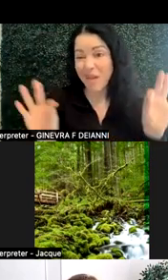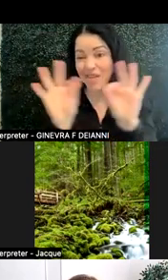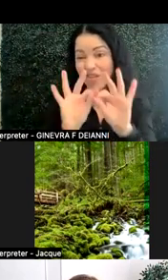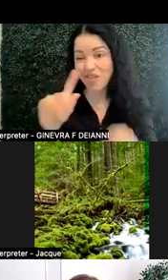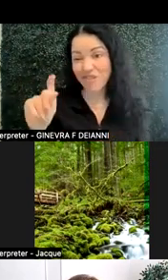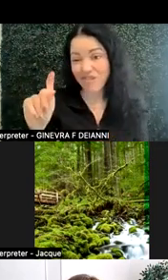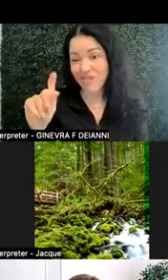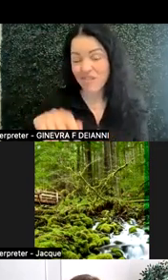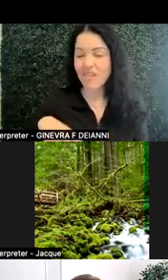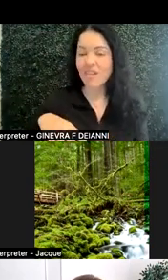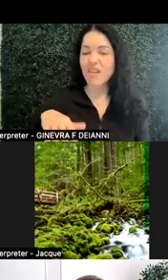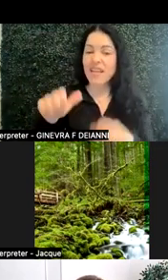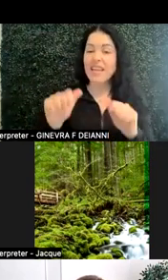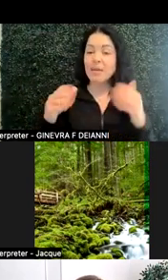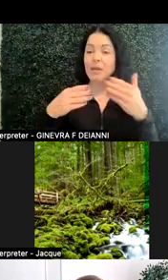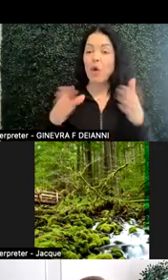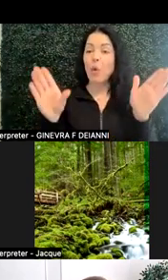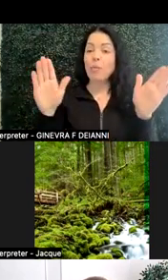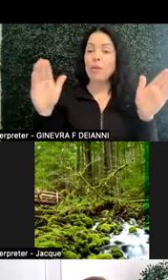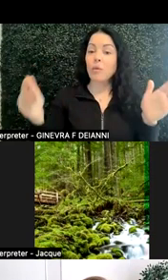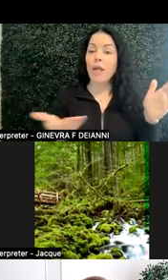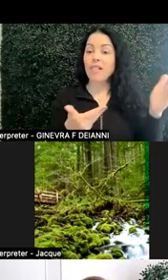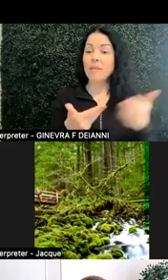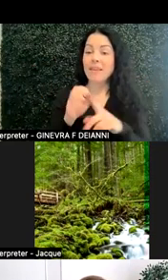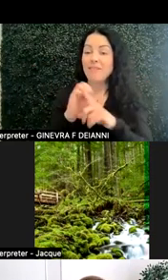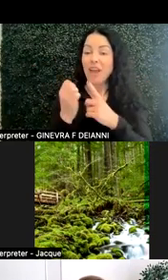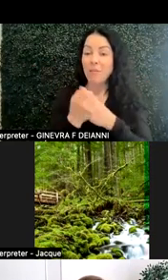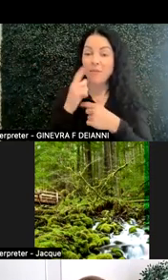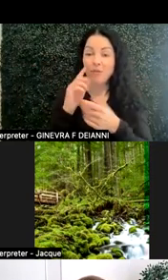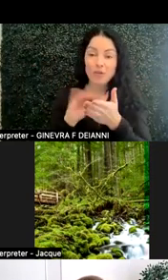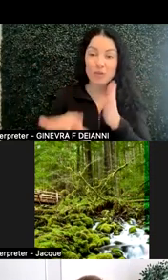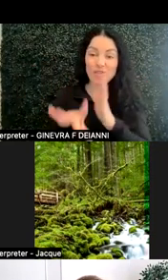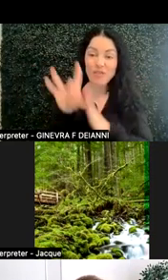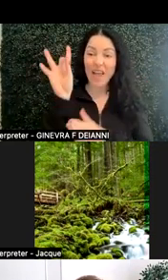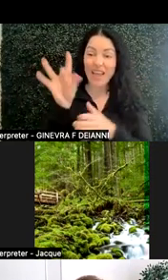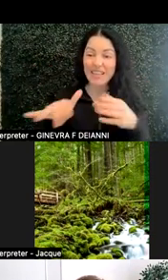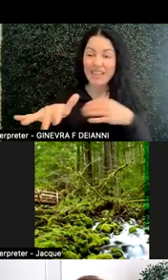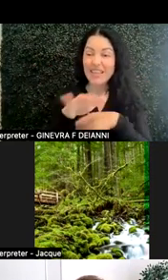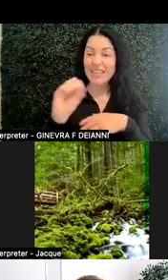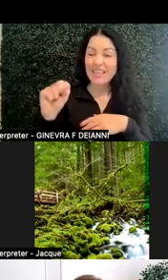Can it be a very open and welcoming environment for students to find space that is most